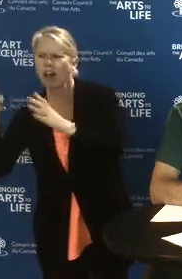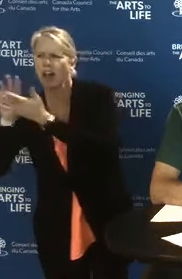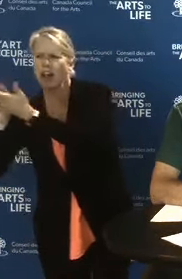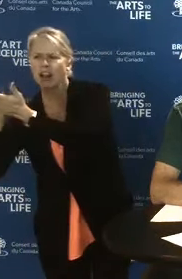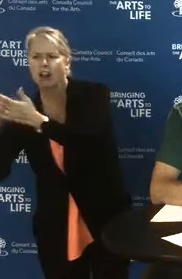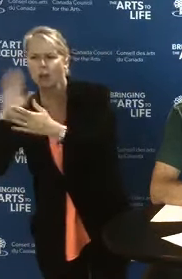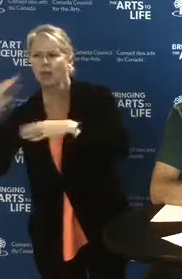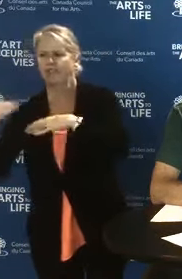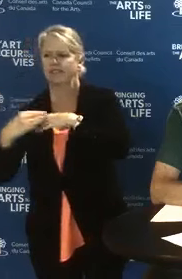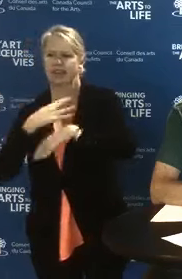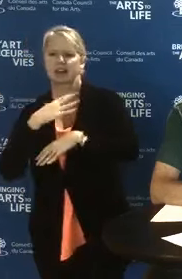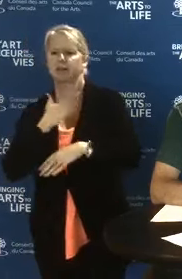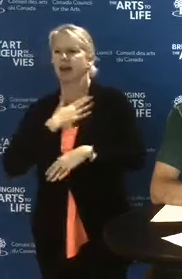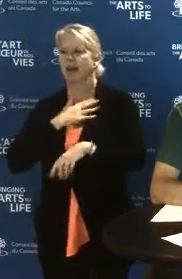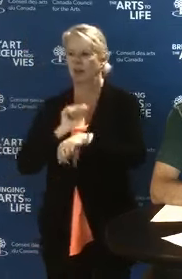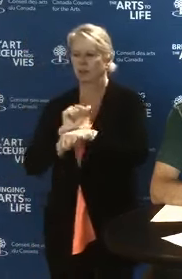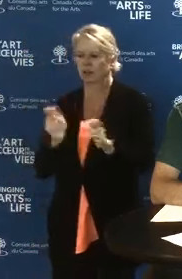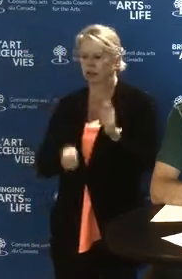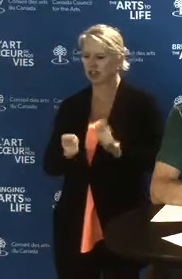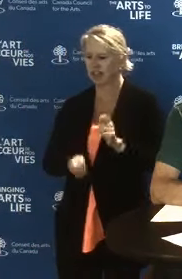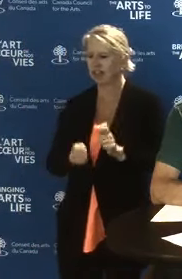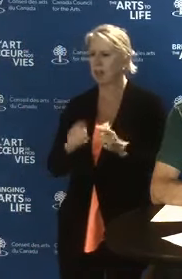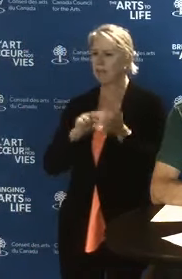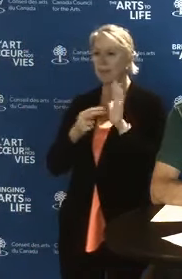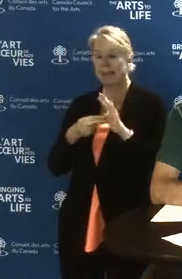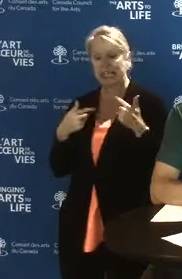So you'll need to adapt to new ways of working.